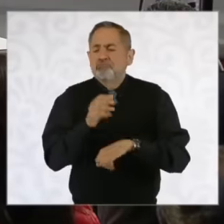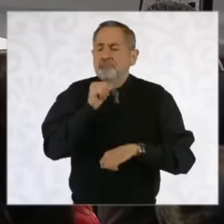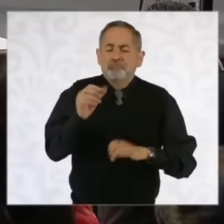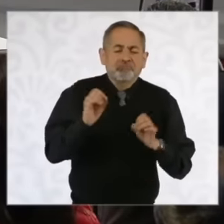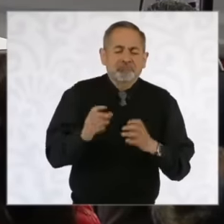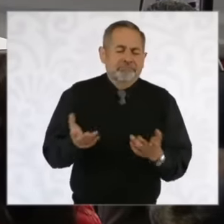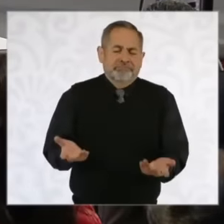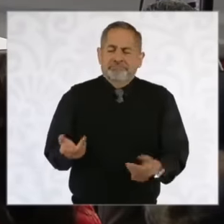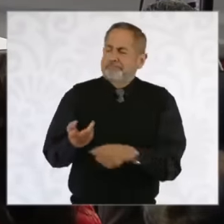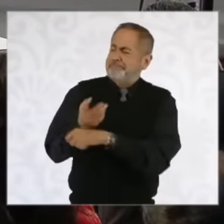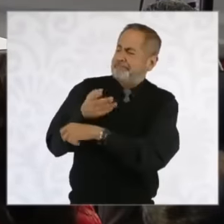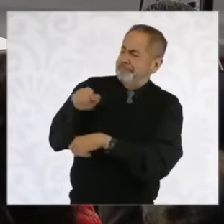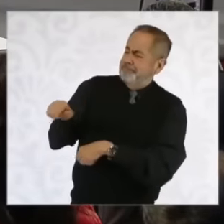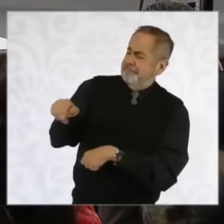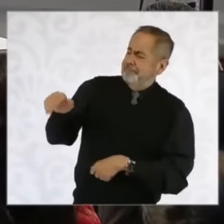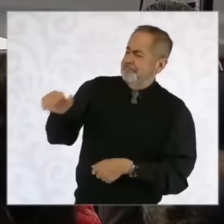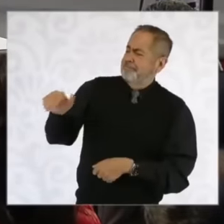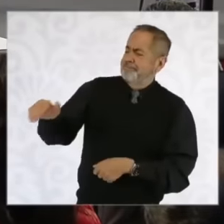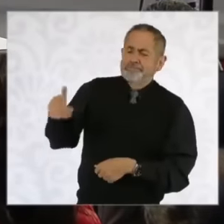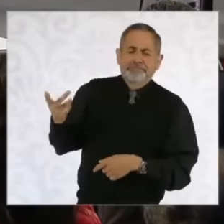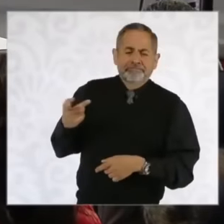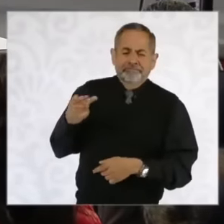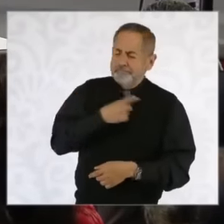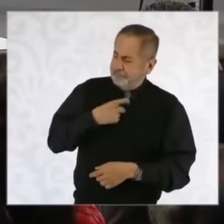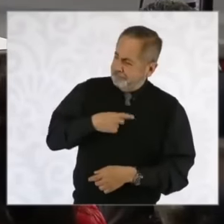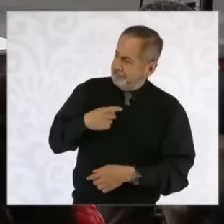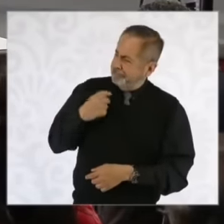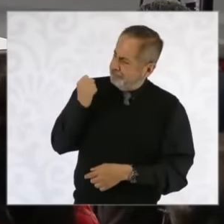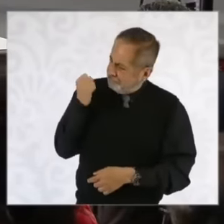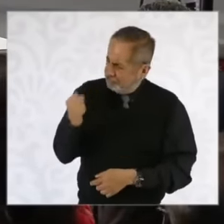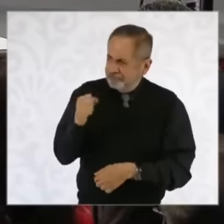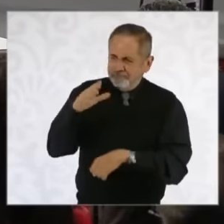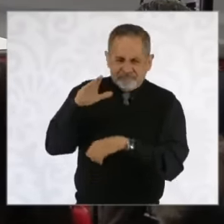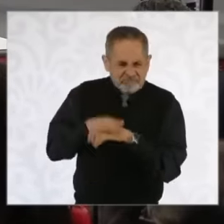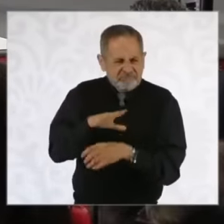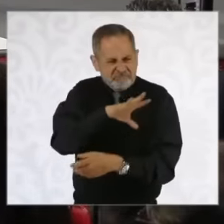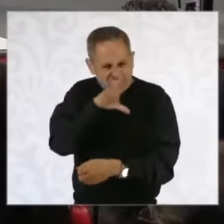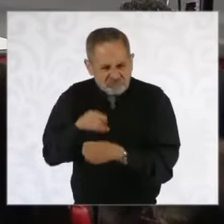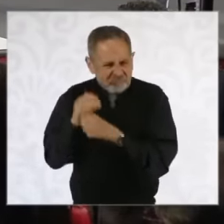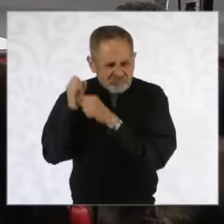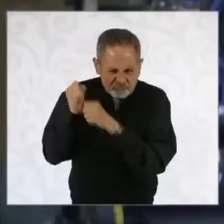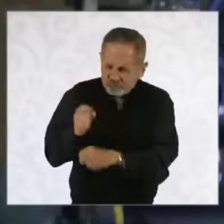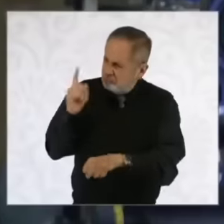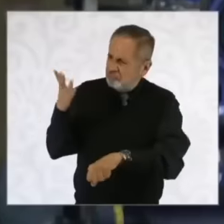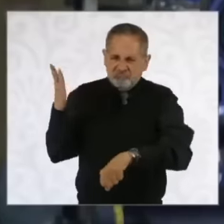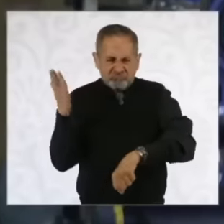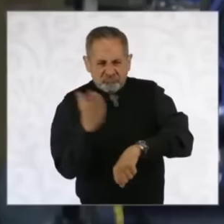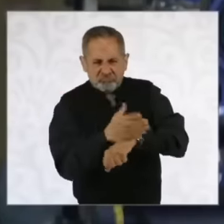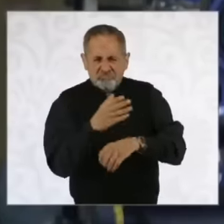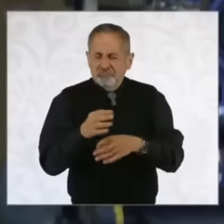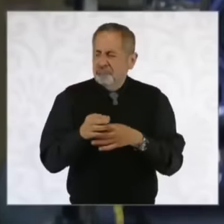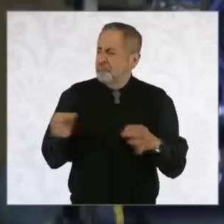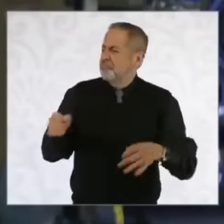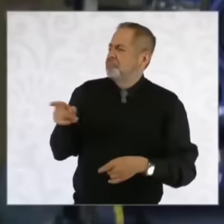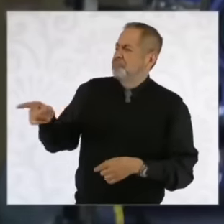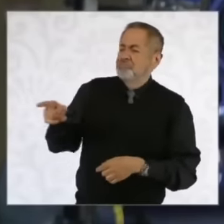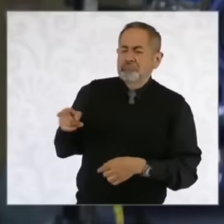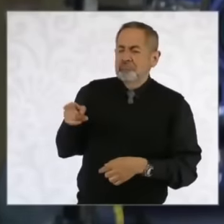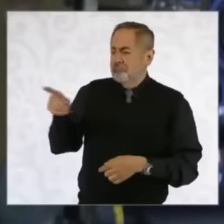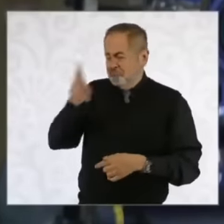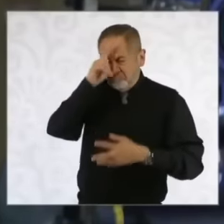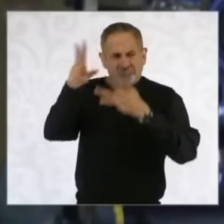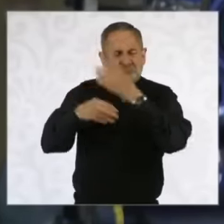effective actions must be demanded and sentenced with this phrase: violence can no longer be tolerated, what does